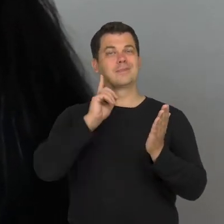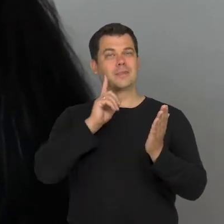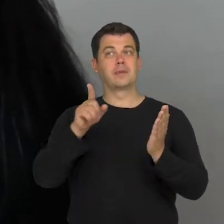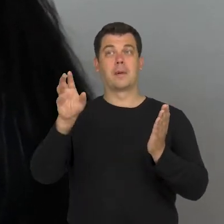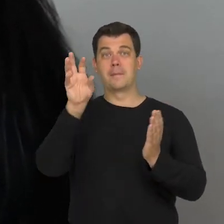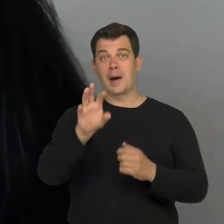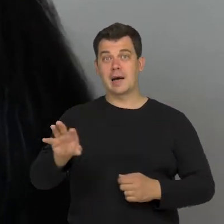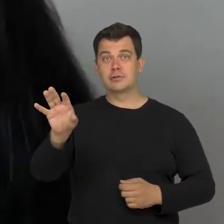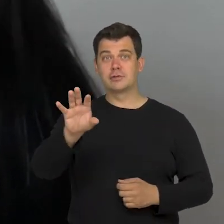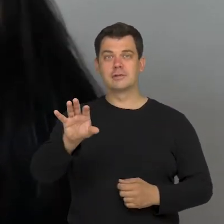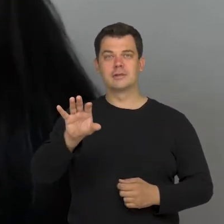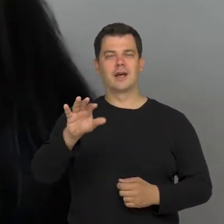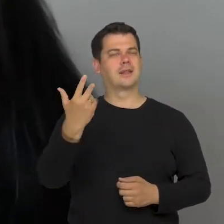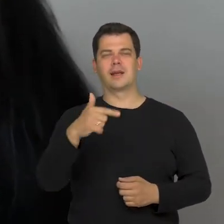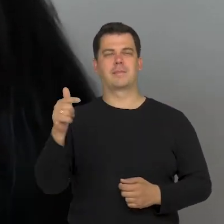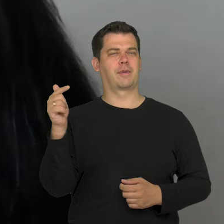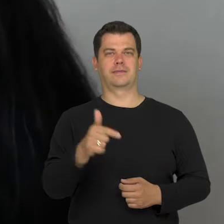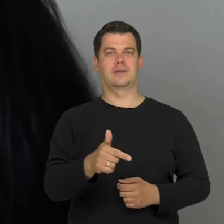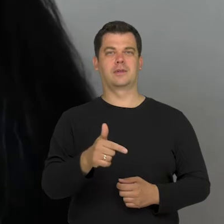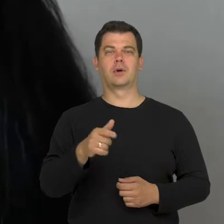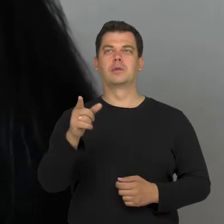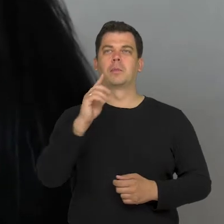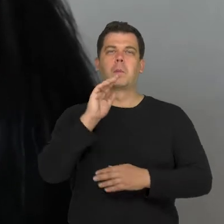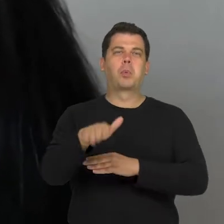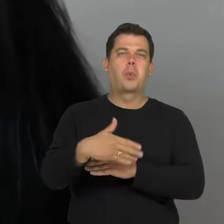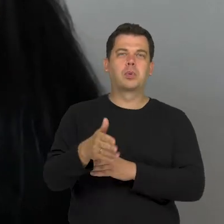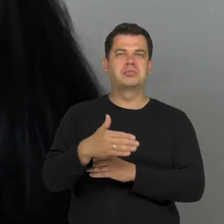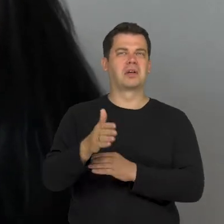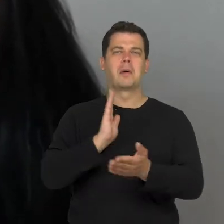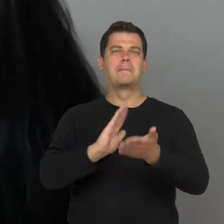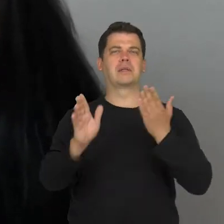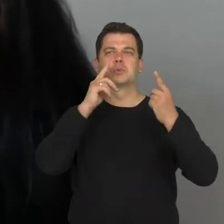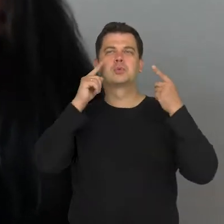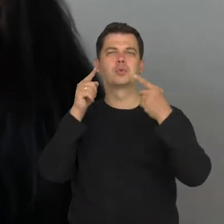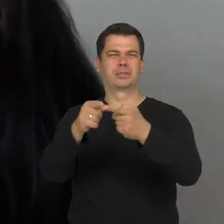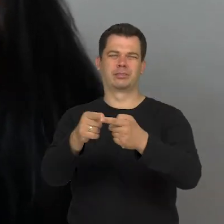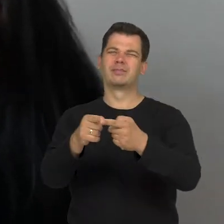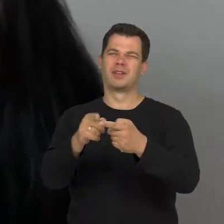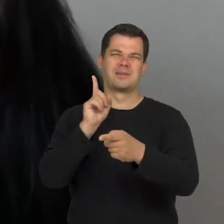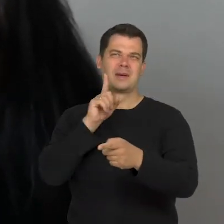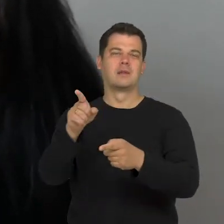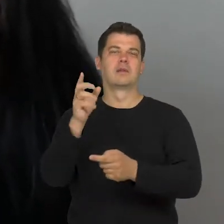should not resemble that blank unfocused look because then, it is staring